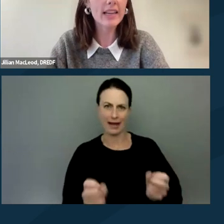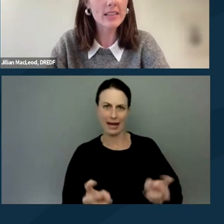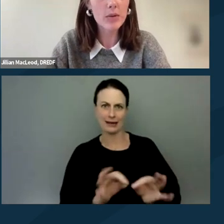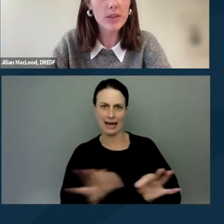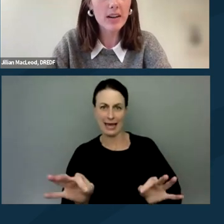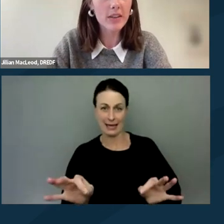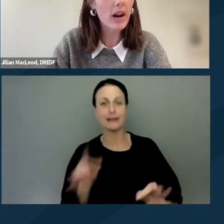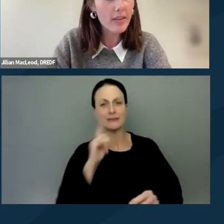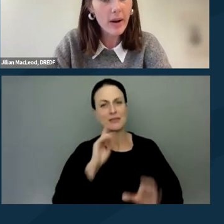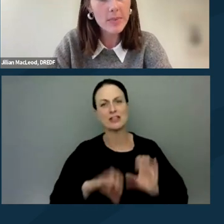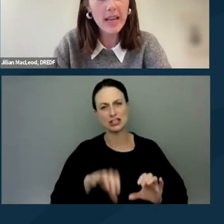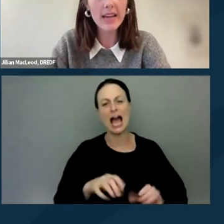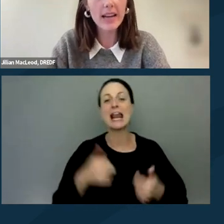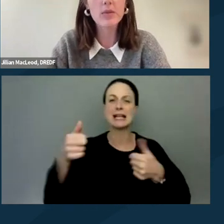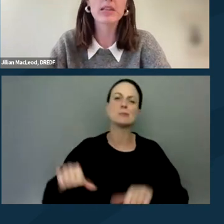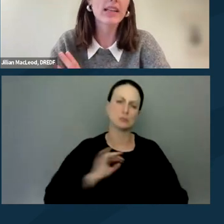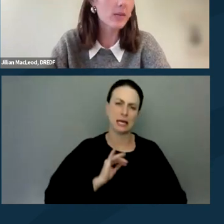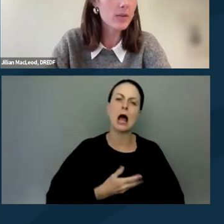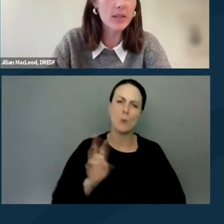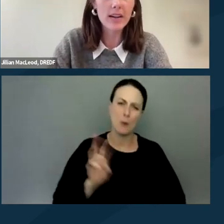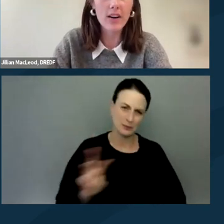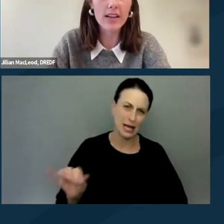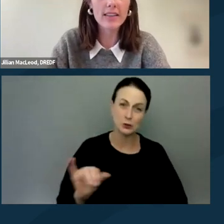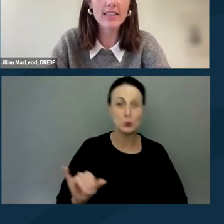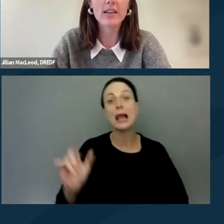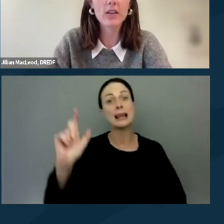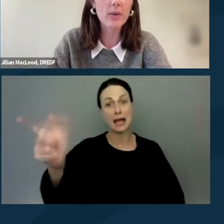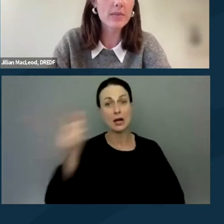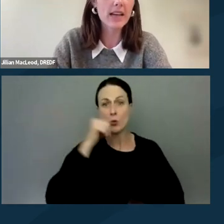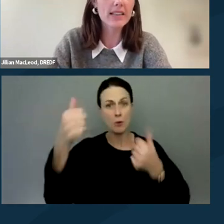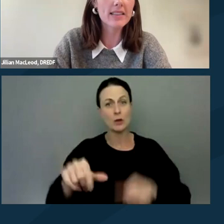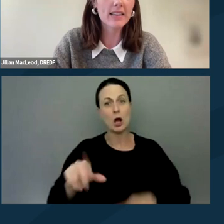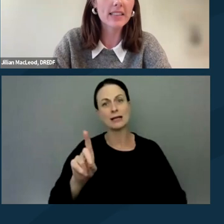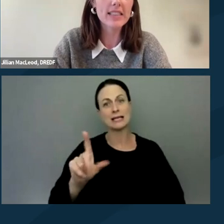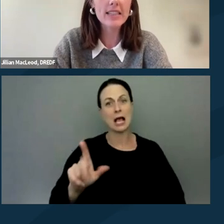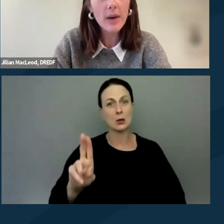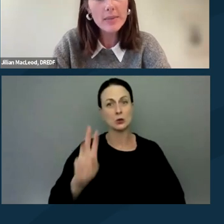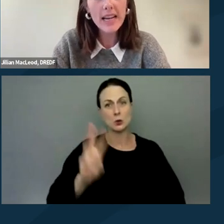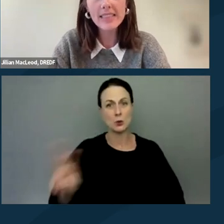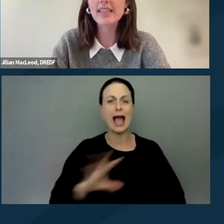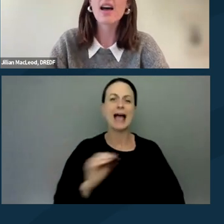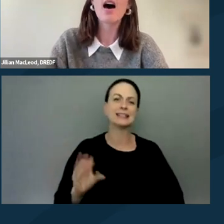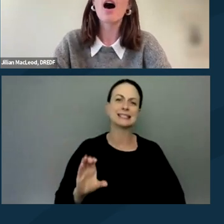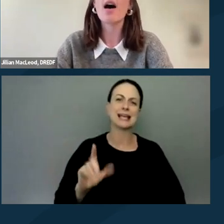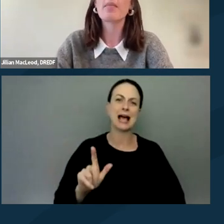and is posted on the DREDF website and will be later posted on the DLU website and CLDC websites.